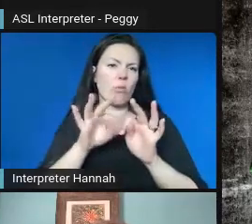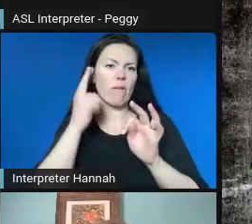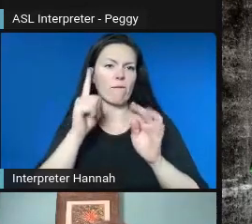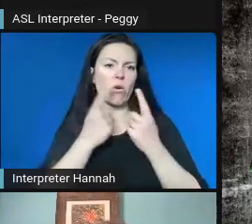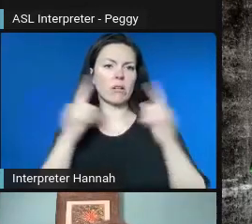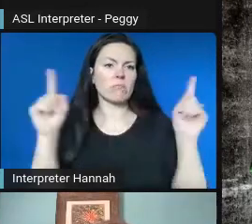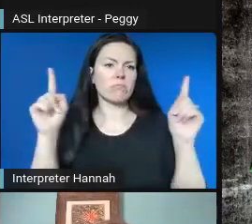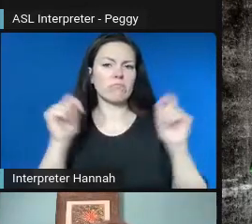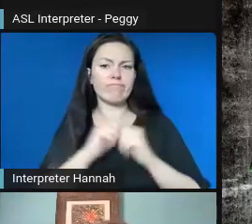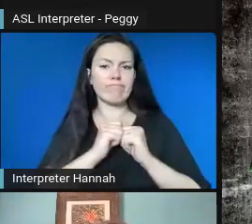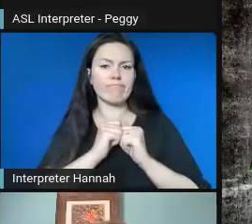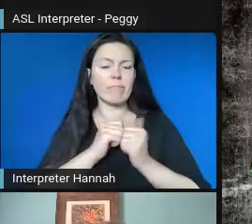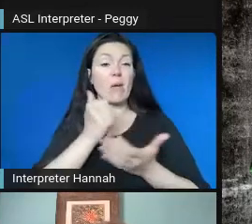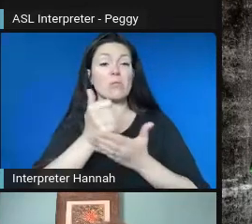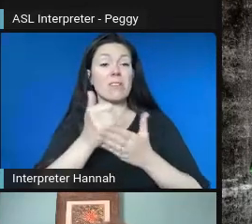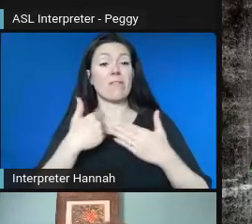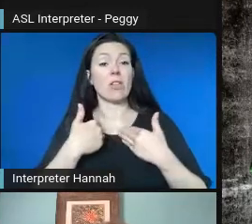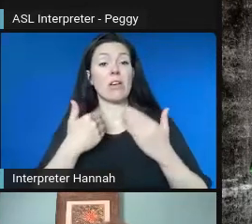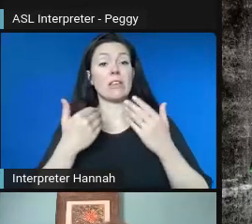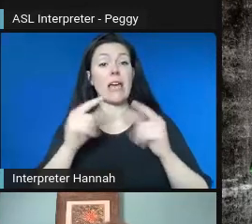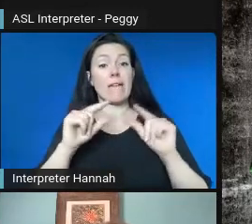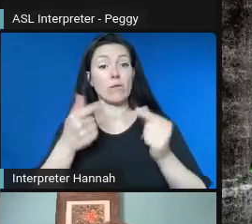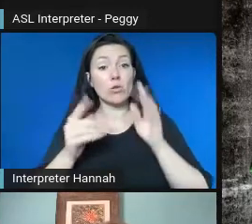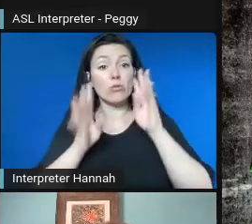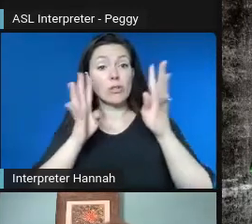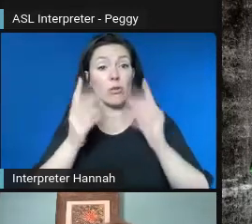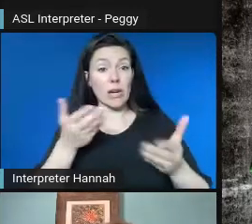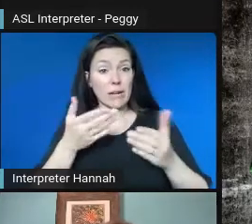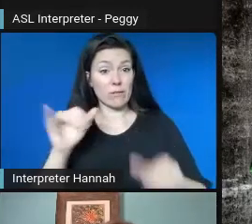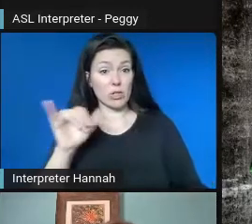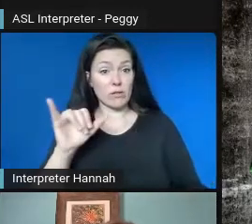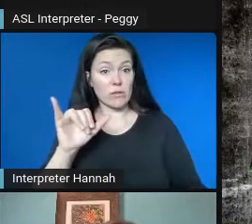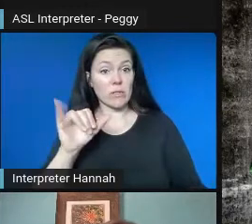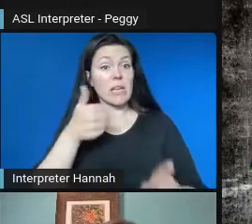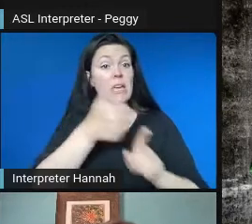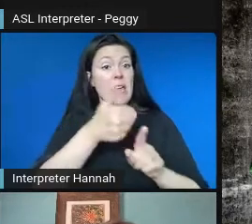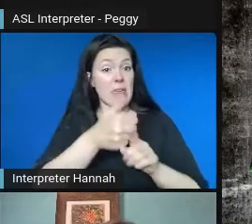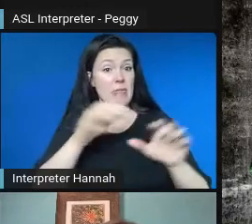Group Creative Services who had -- you know, they did the call for artists and kind of